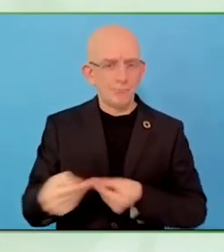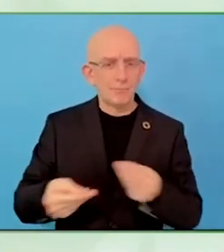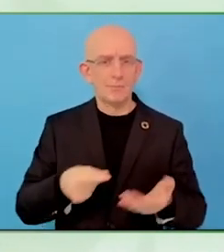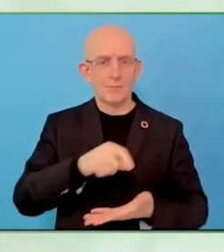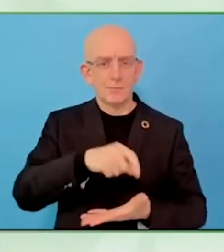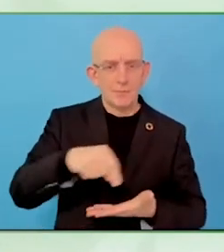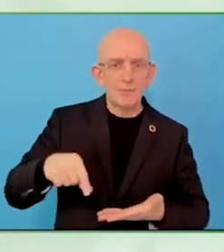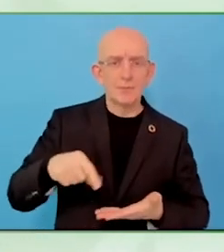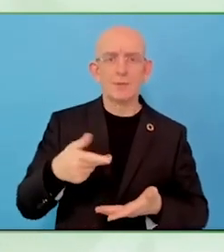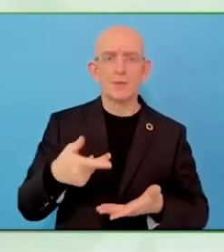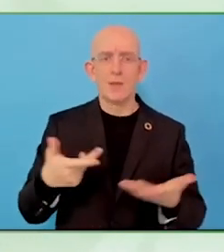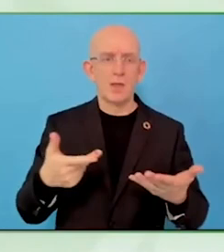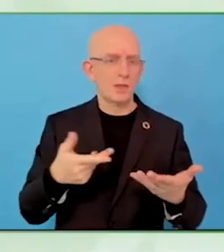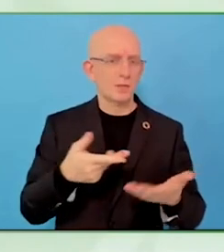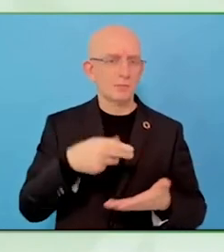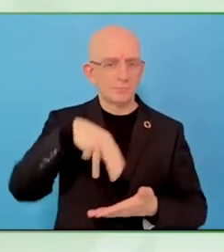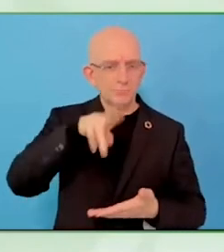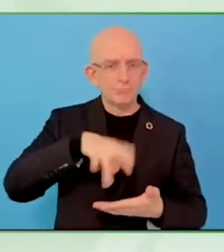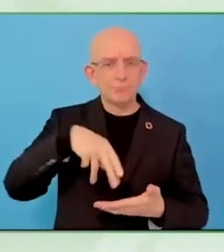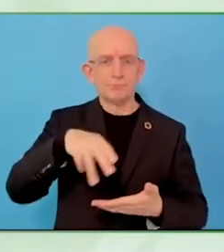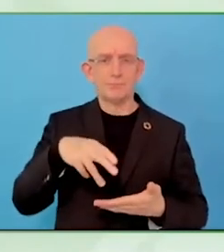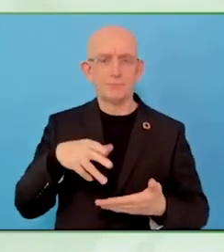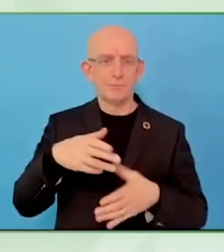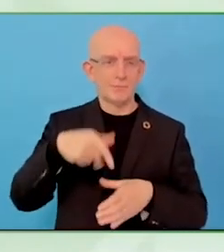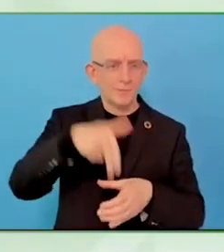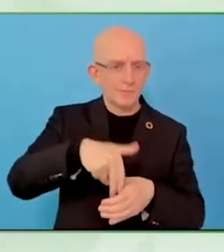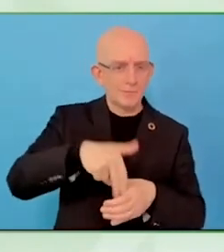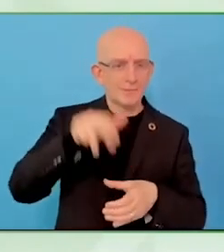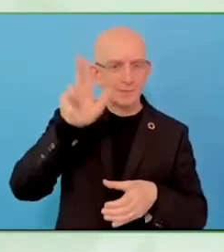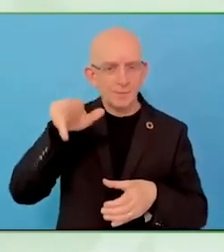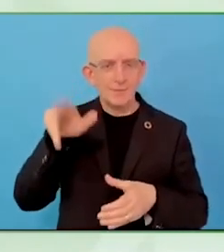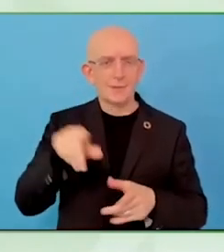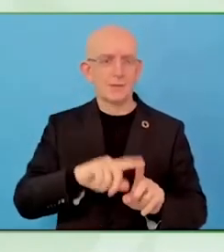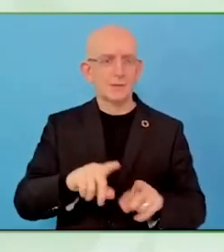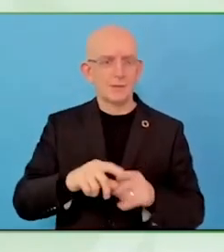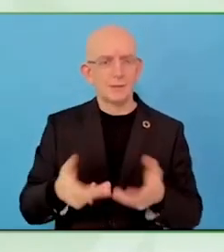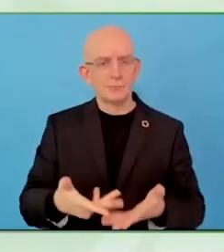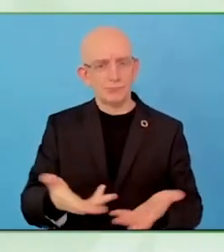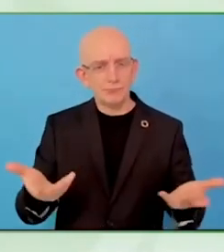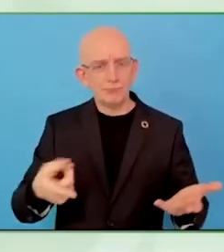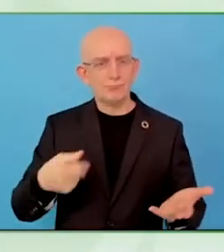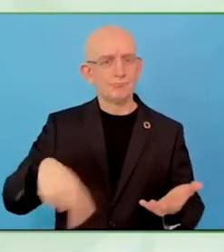Through volunteers who are artists and were really happy to provide